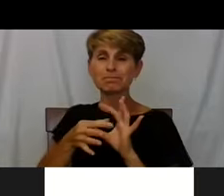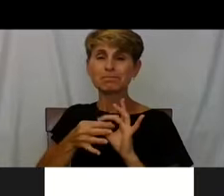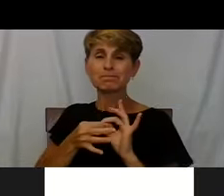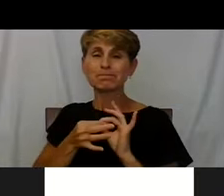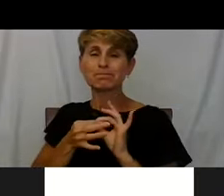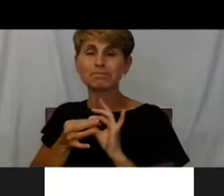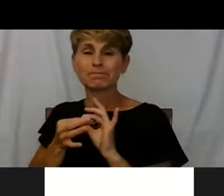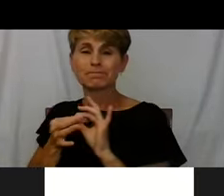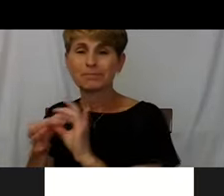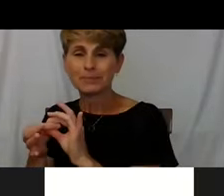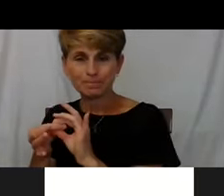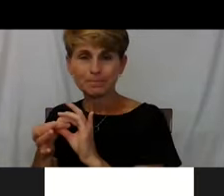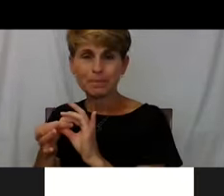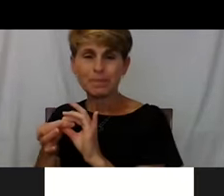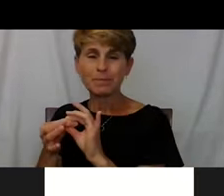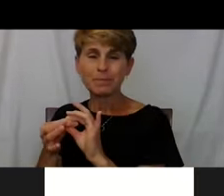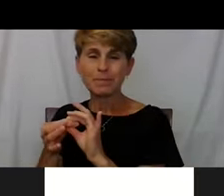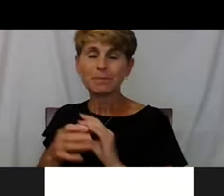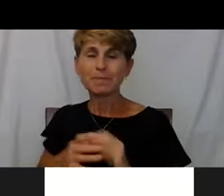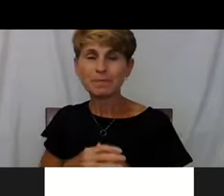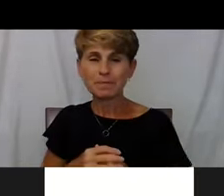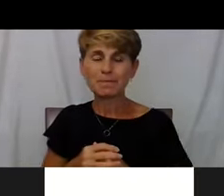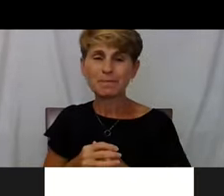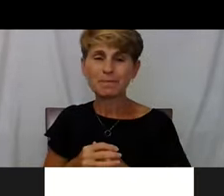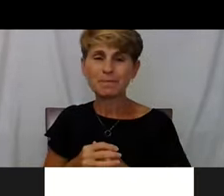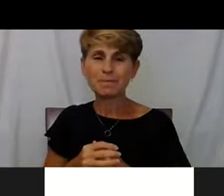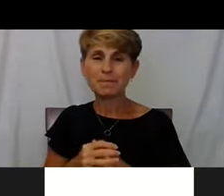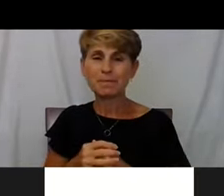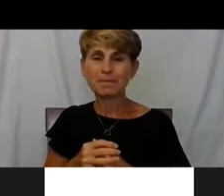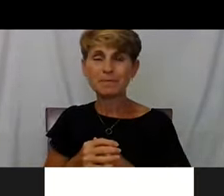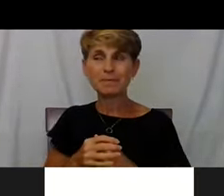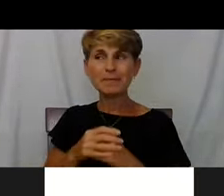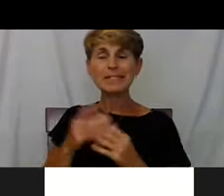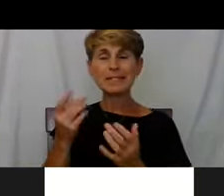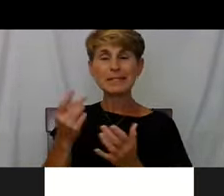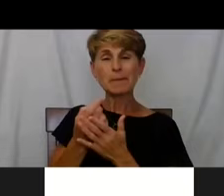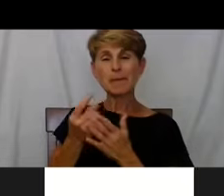I tend to be more aggressive to help individuals